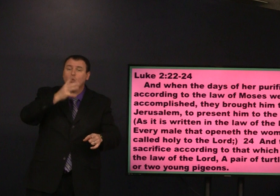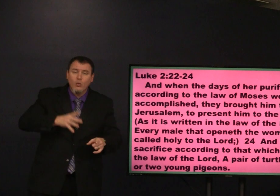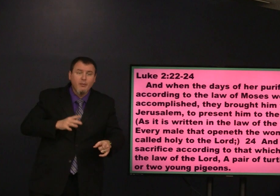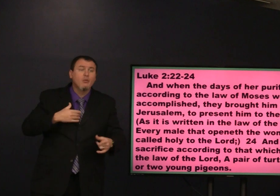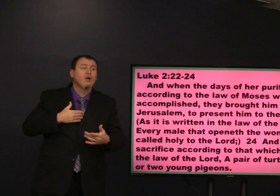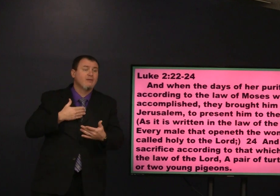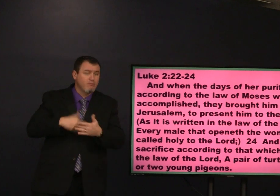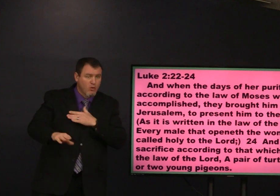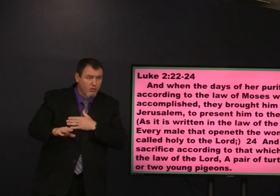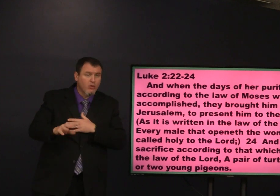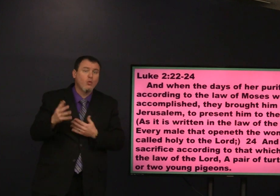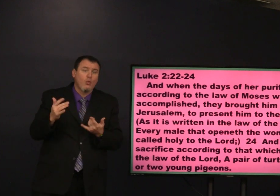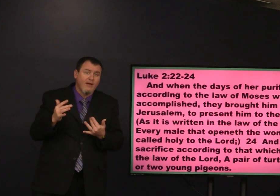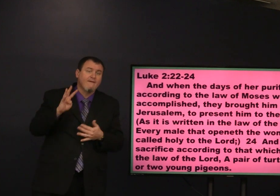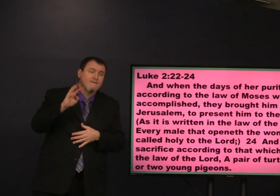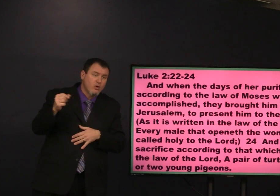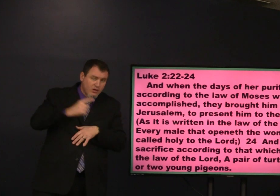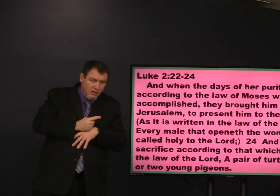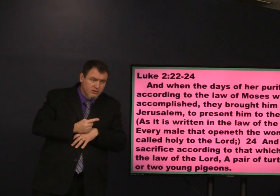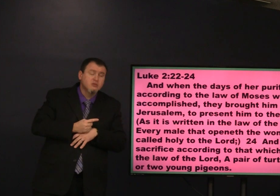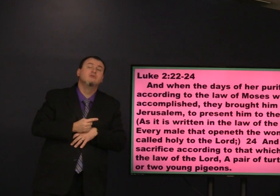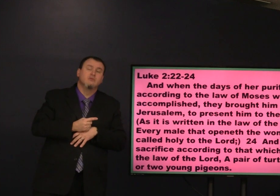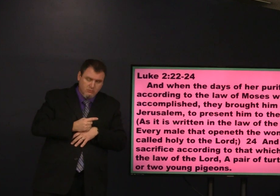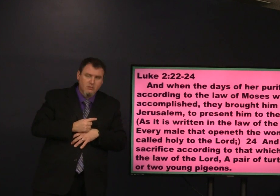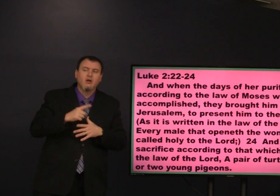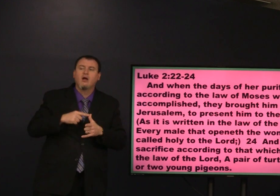and he said what happened the woman gave birth and had to wait 40 days